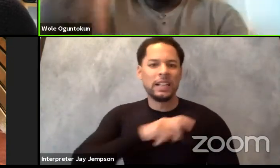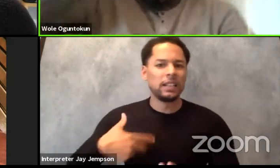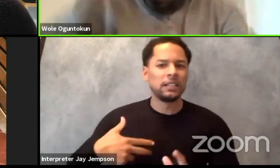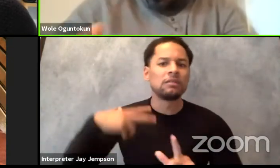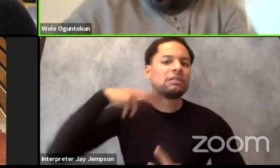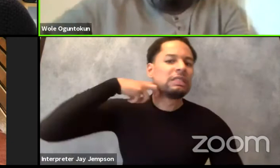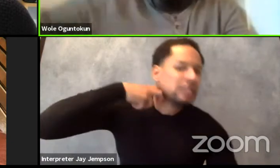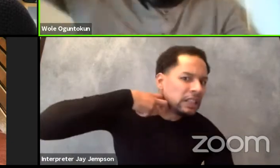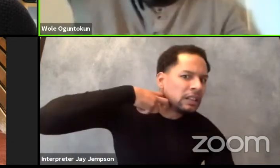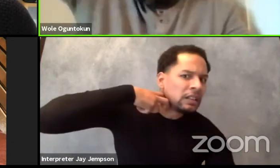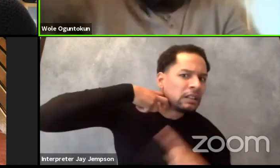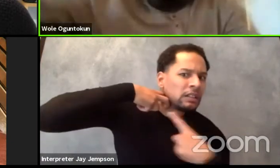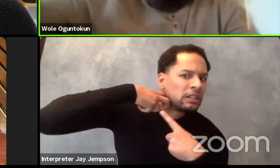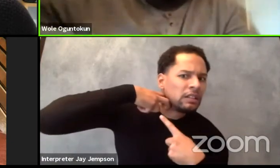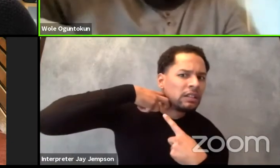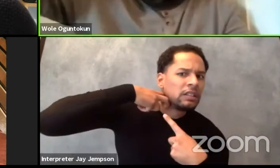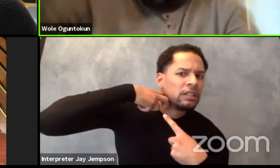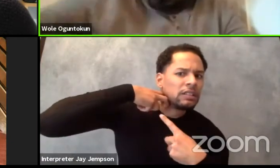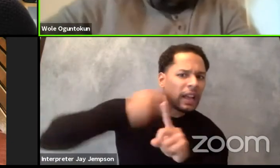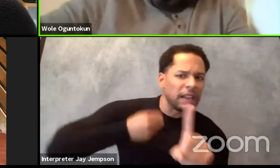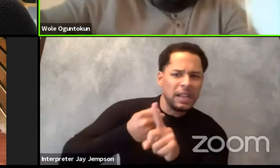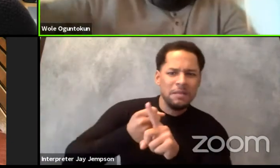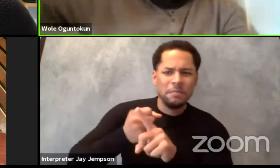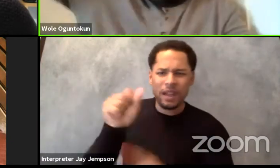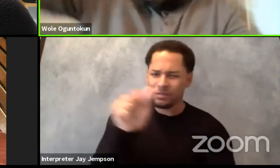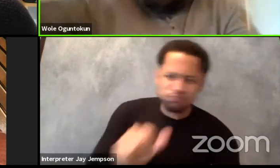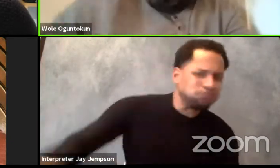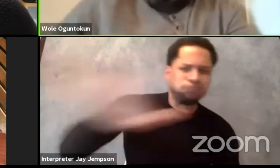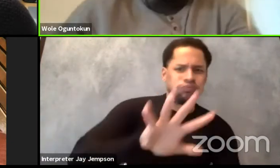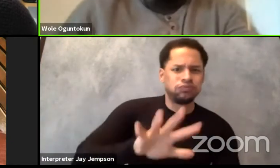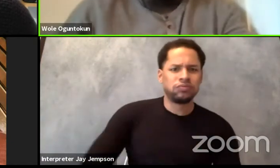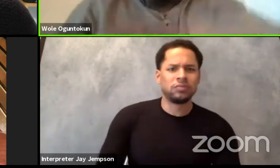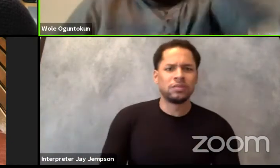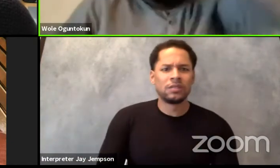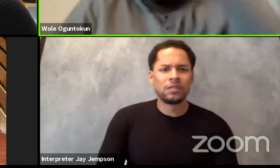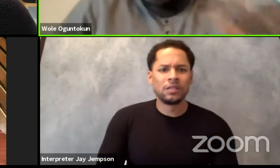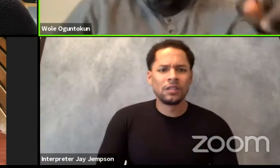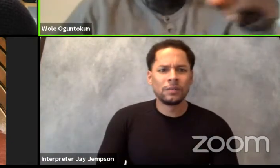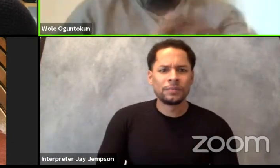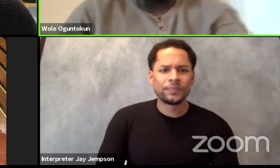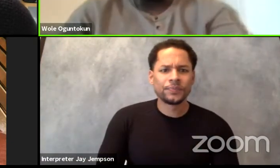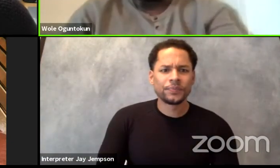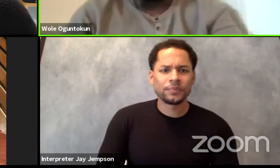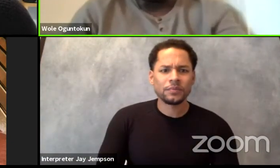A man saying countries in Africa are shithole countries is the same all around the world.